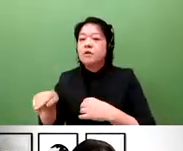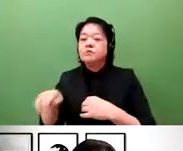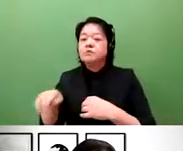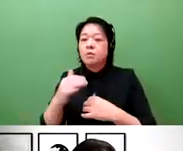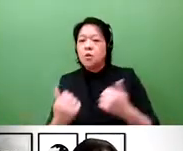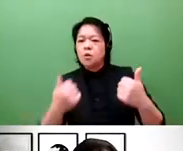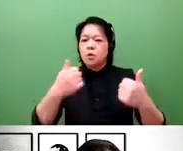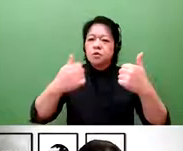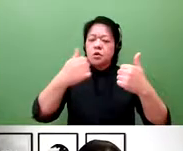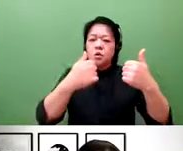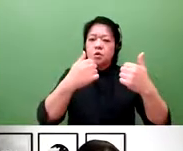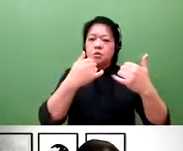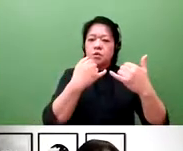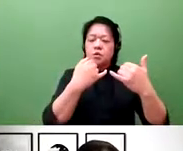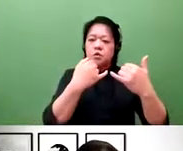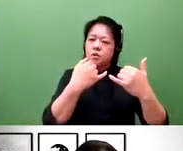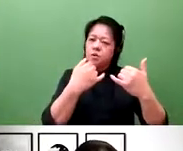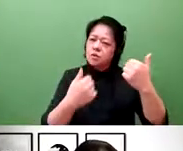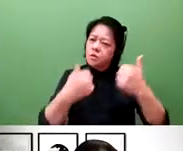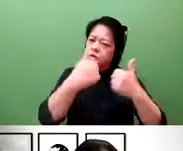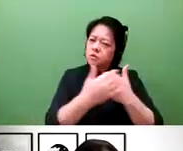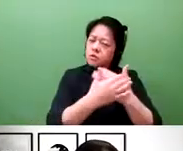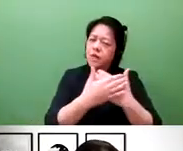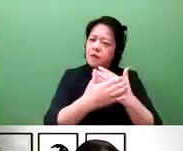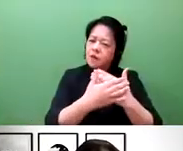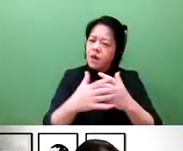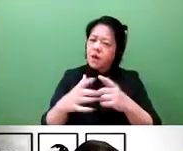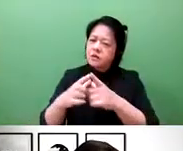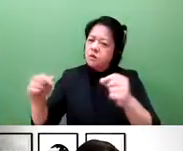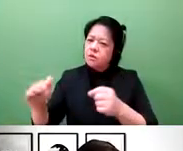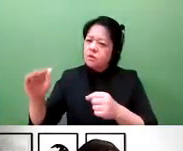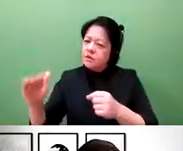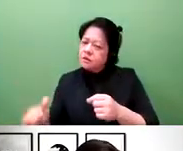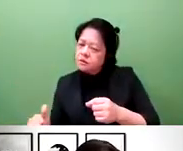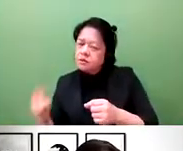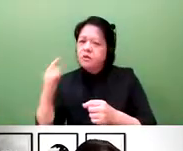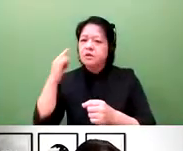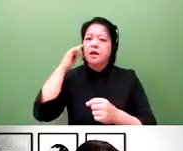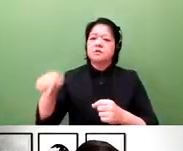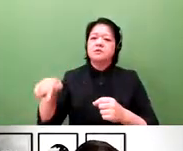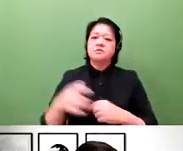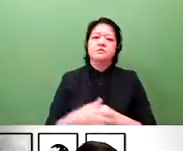However, that risk does not exist here in Japan. However, it could also--